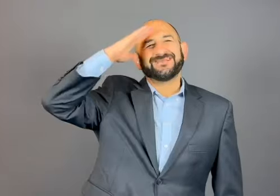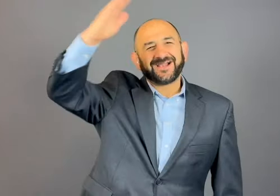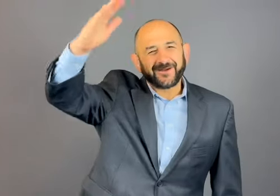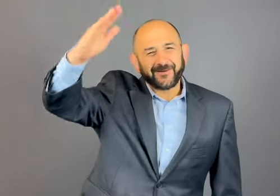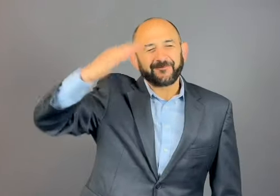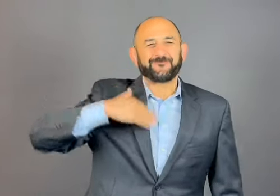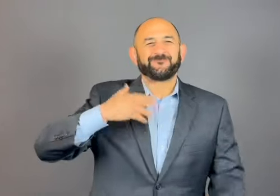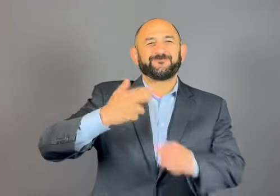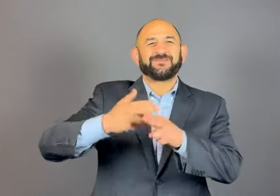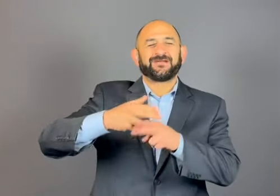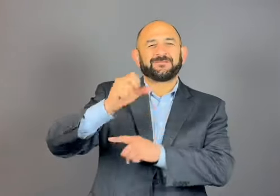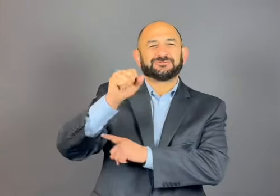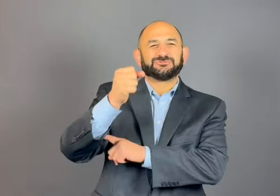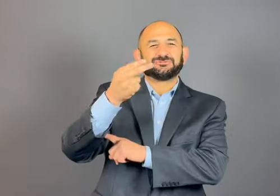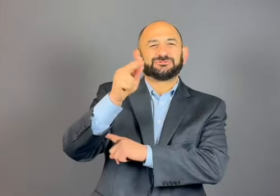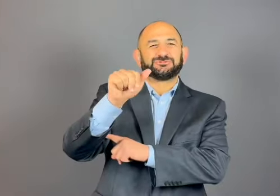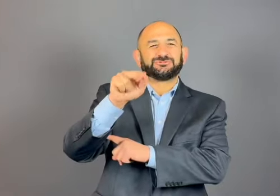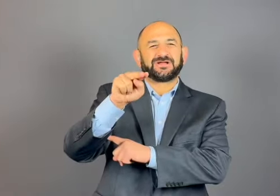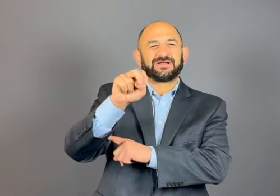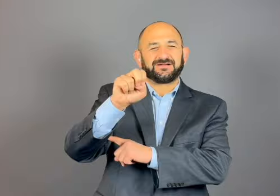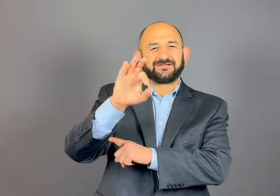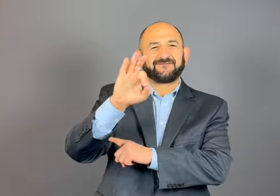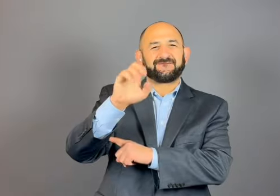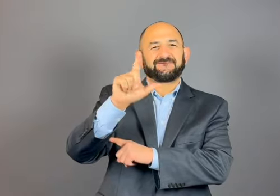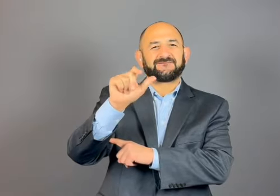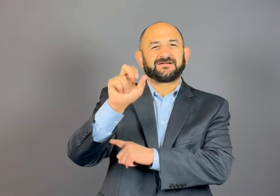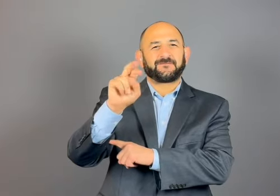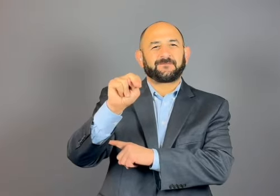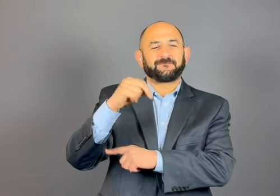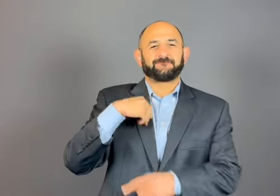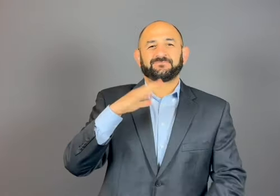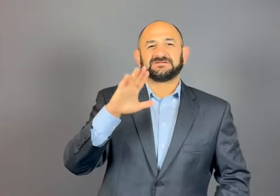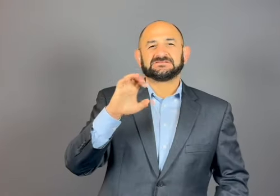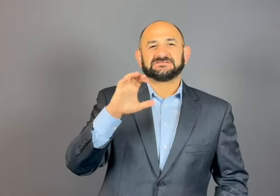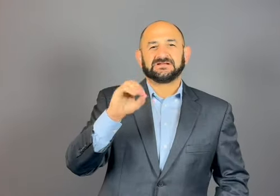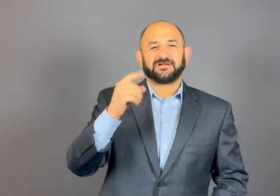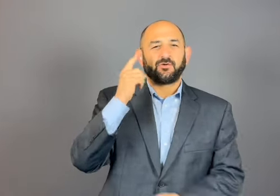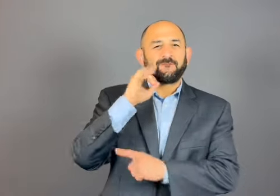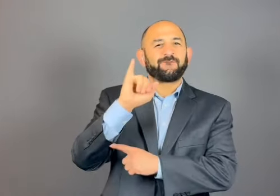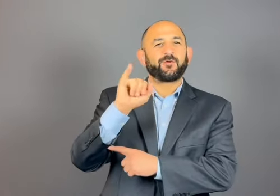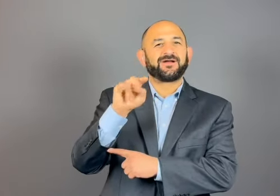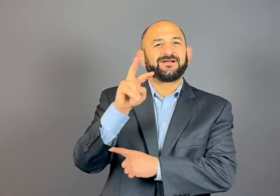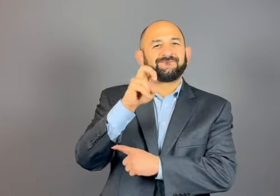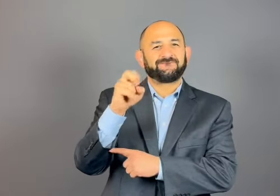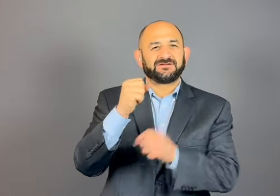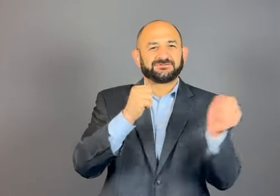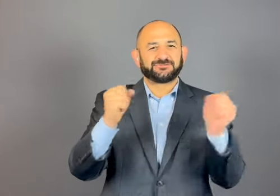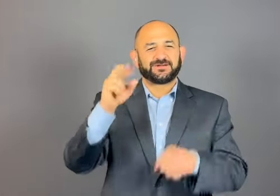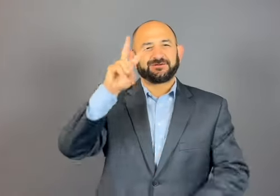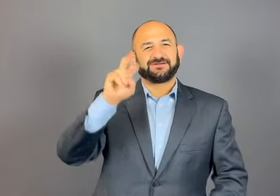Hello! My name is Shane Feldman I am the CEO for Innivee Strategies.